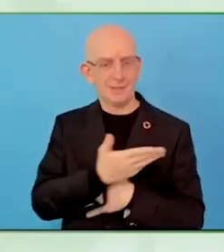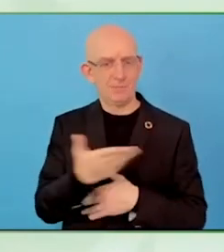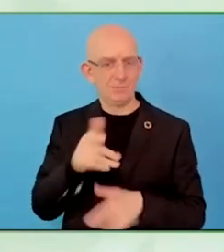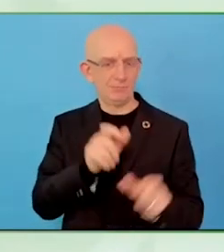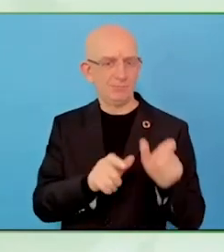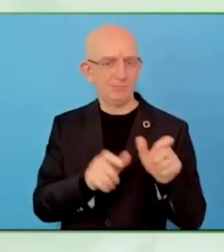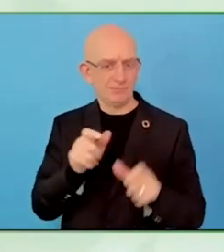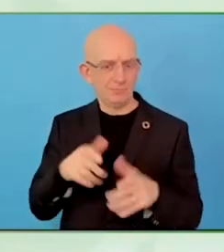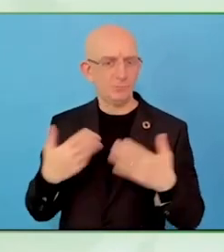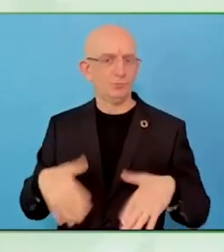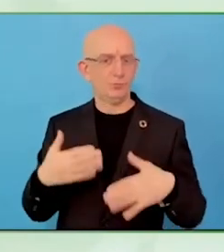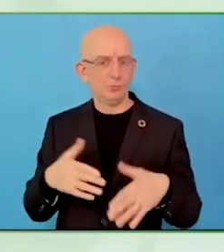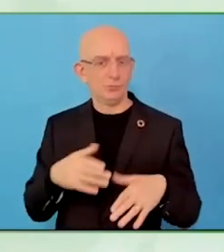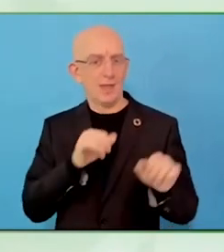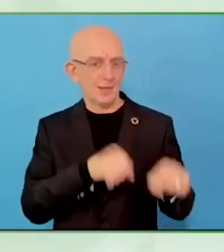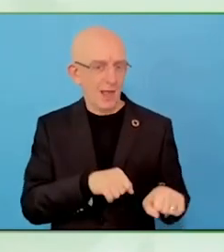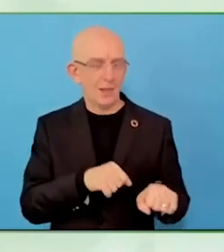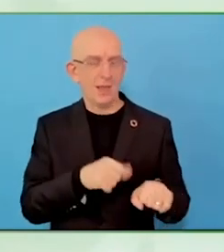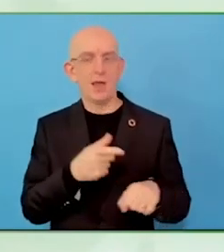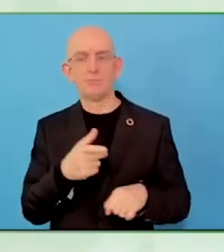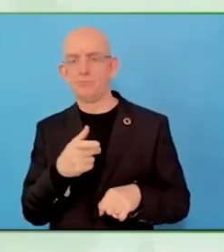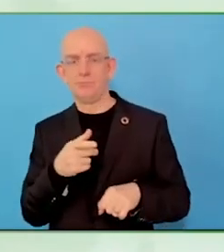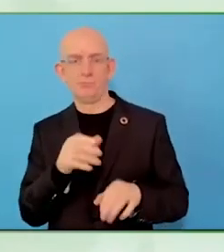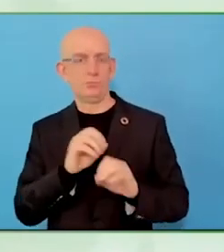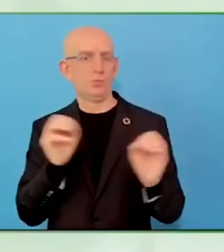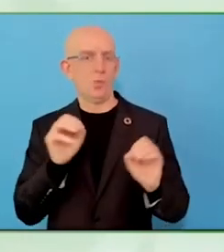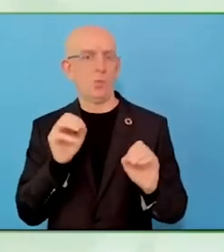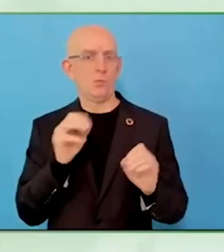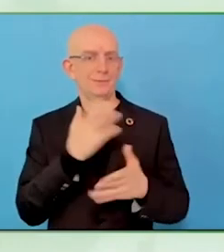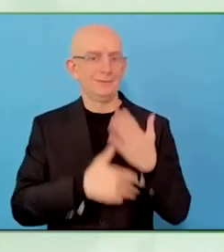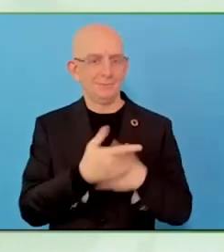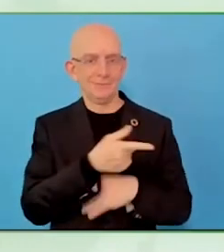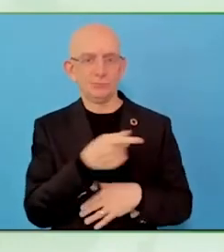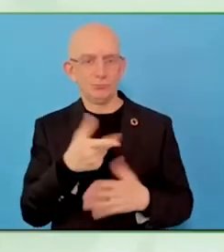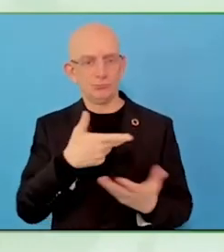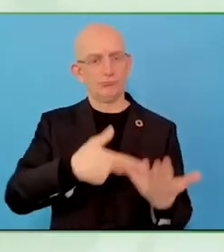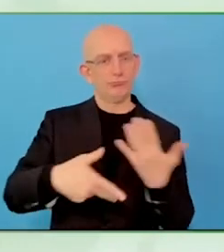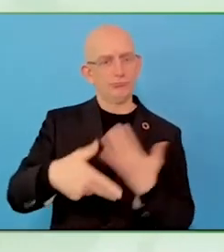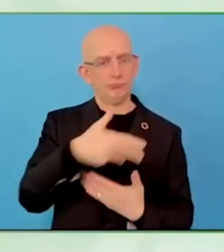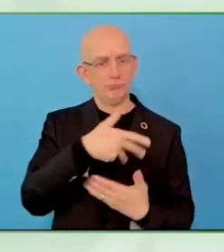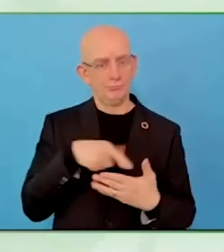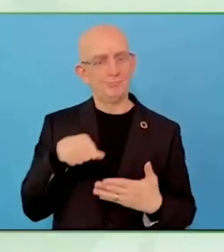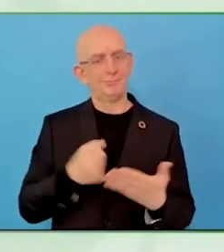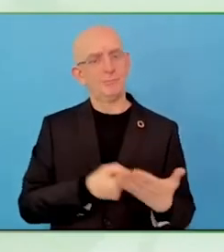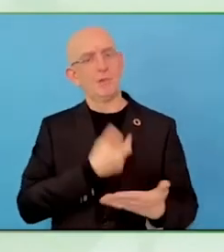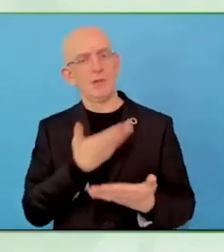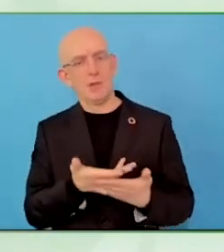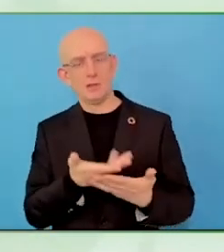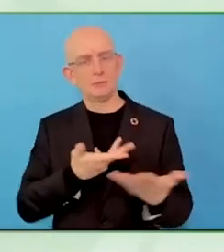breeds confidence, it gives people confidence in themselves and define themselves.